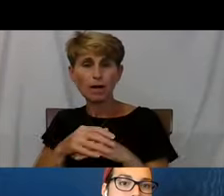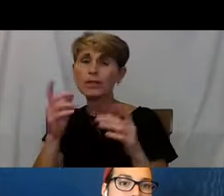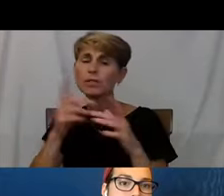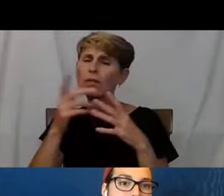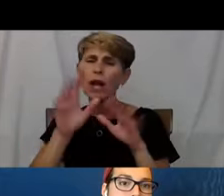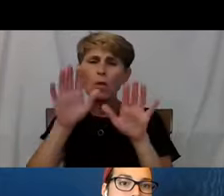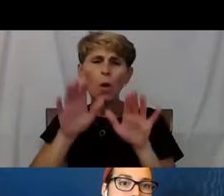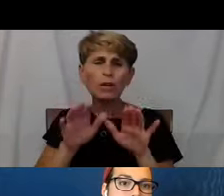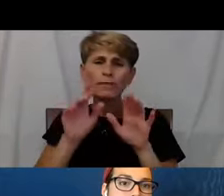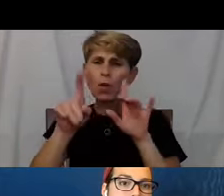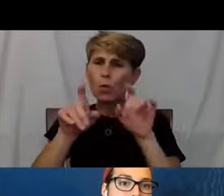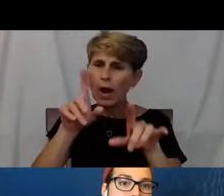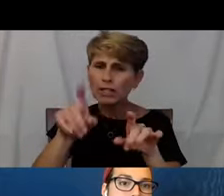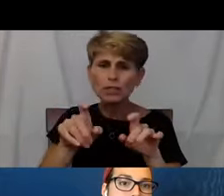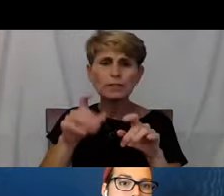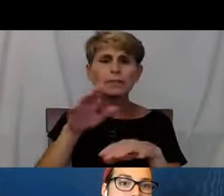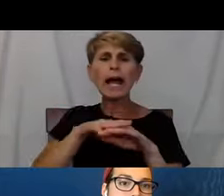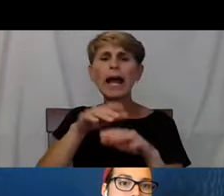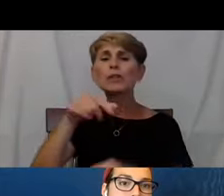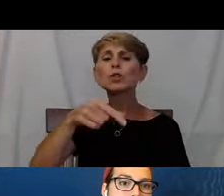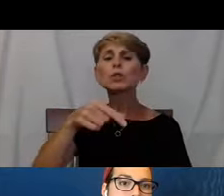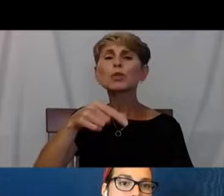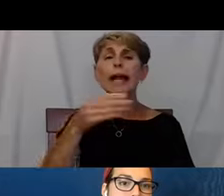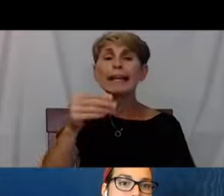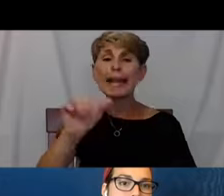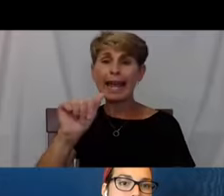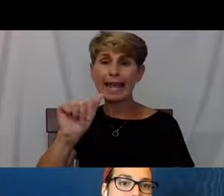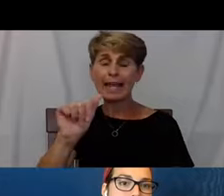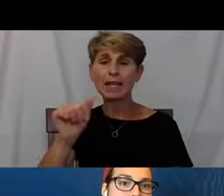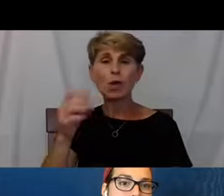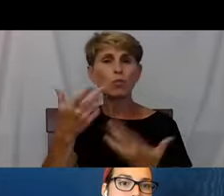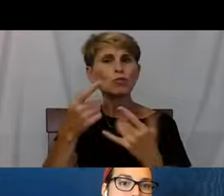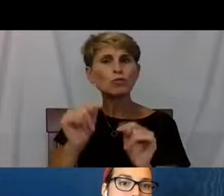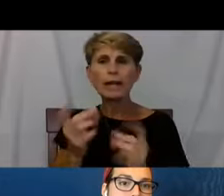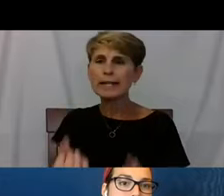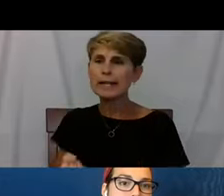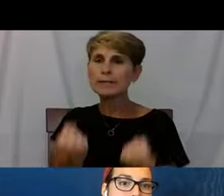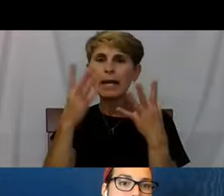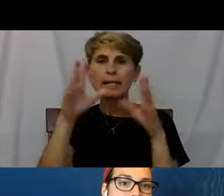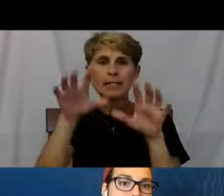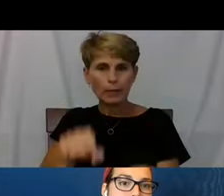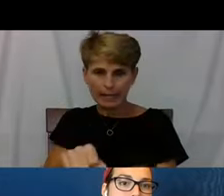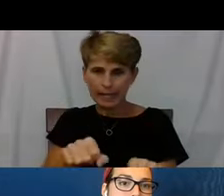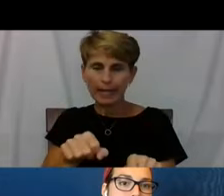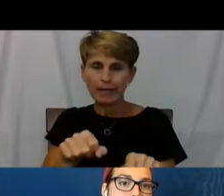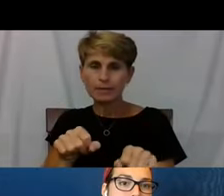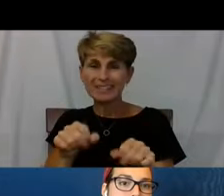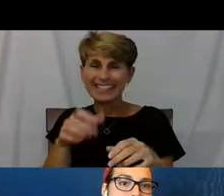coming in the Q&A and we're gonna try to get to as many as we can. If we can't get to all of them,